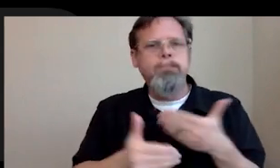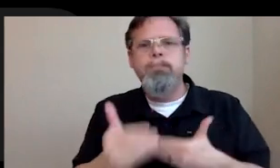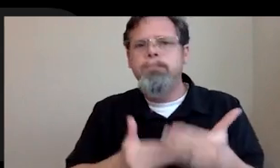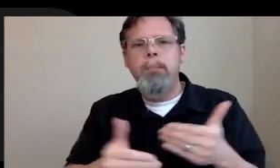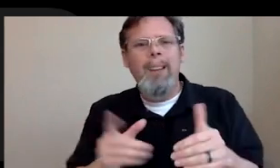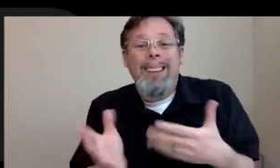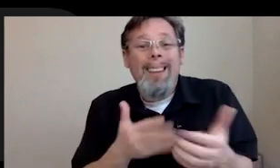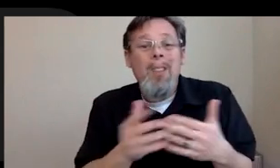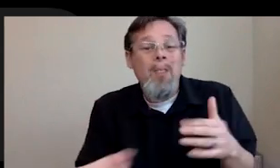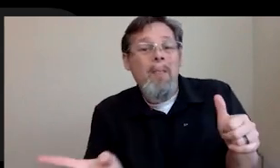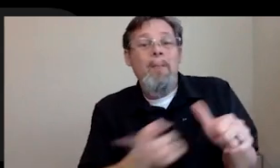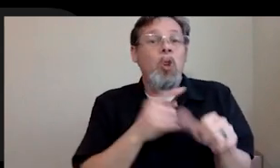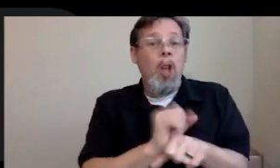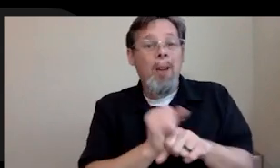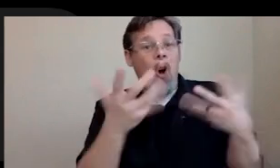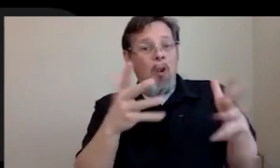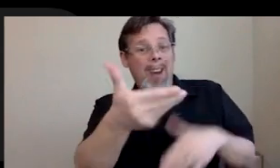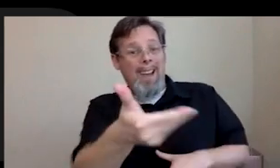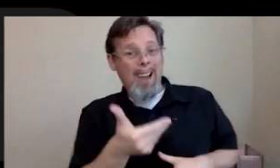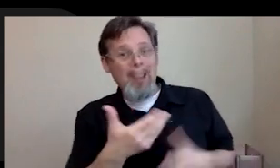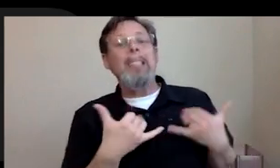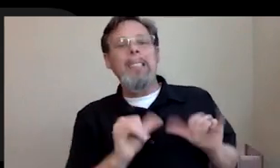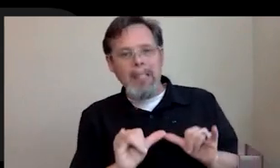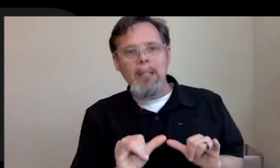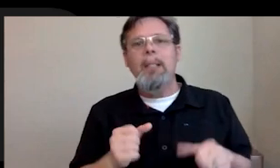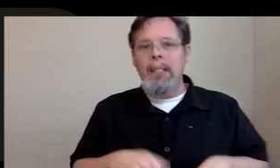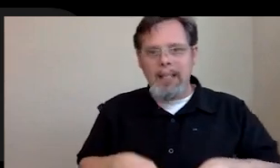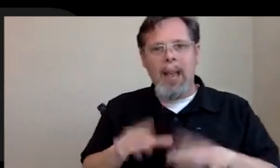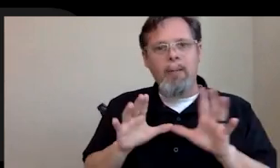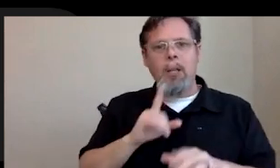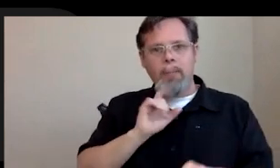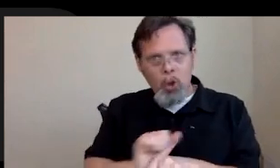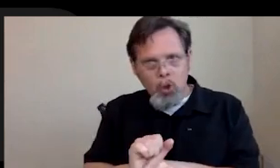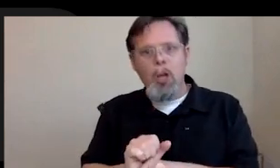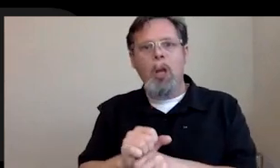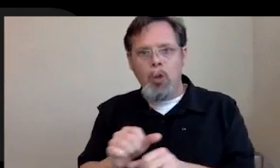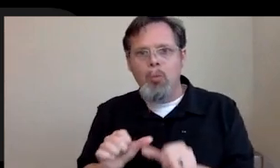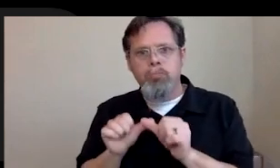job, I would I would sacrifice a lot of things to make sure that I just stay on a road of steady